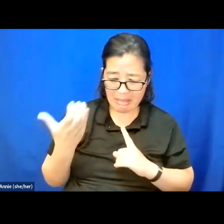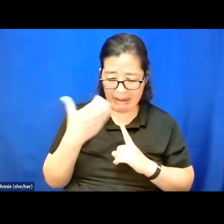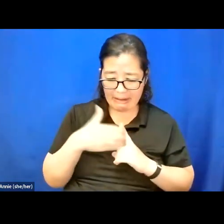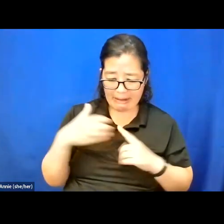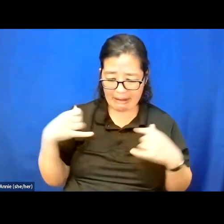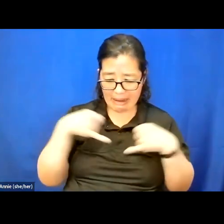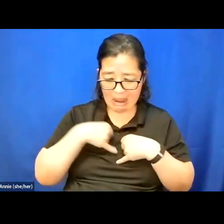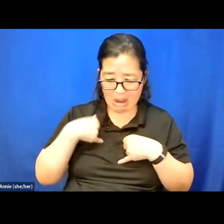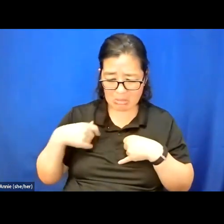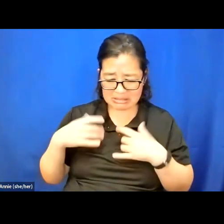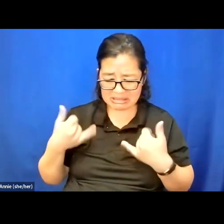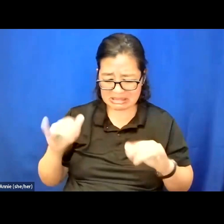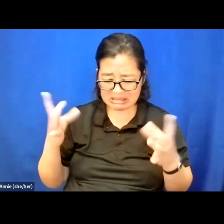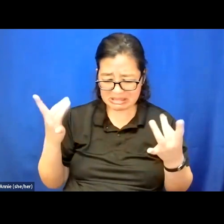with three doctors evaluating me.